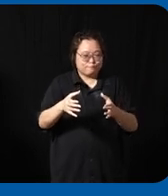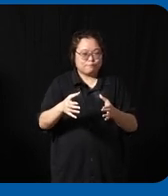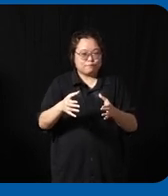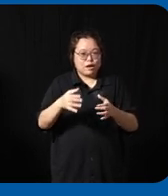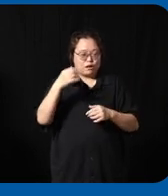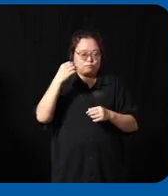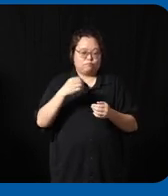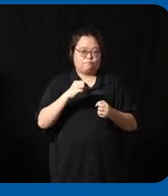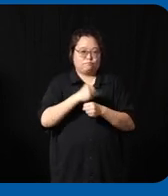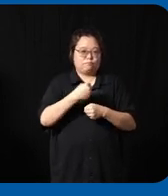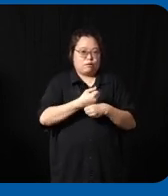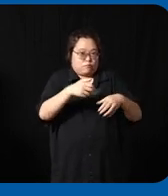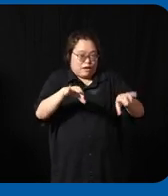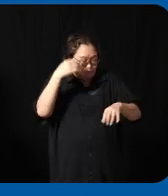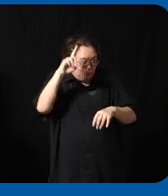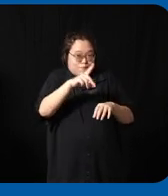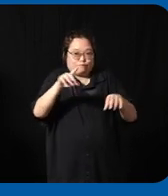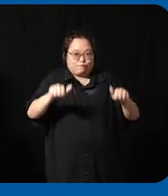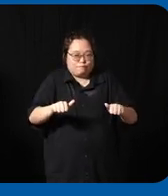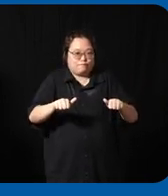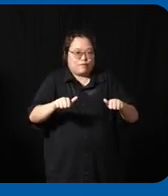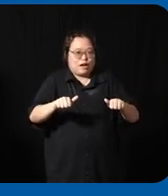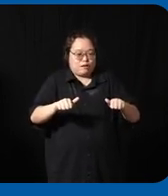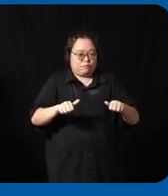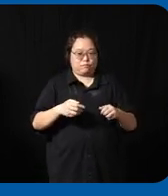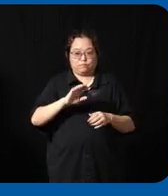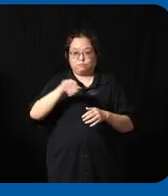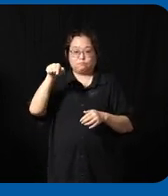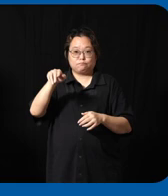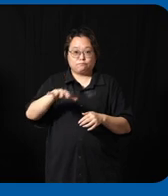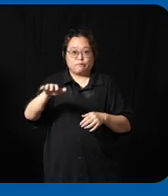person with disabilities to Aspire and fulfill their potential as well so this is my last slide